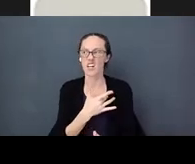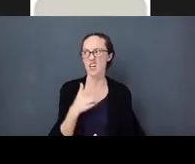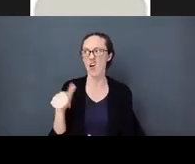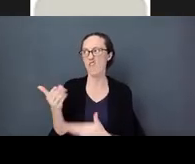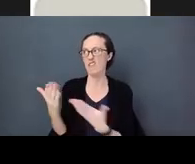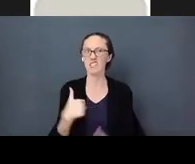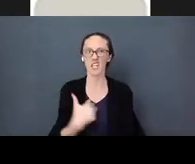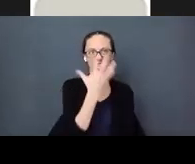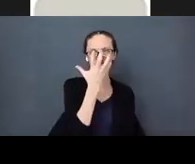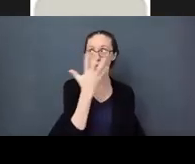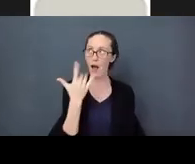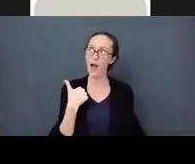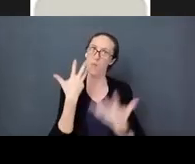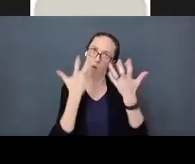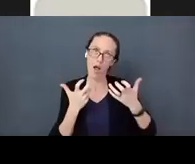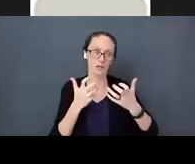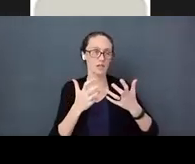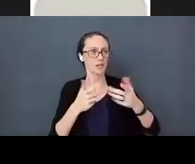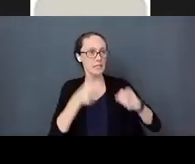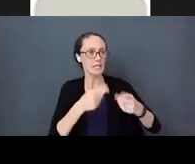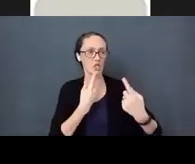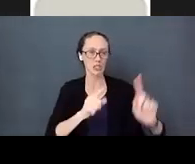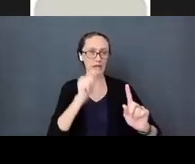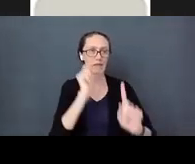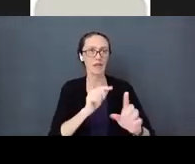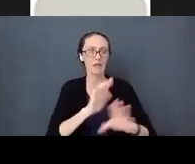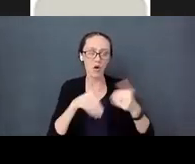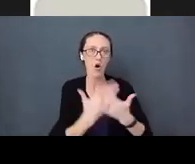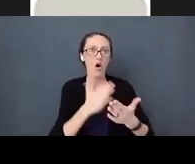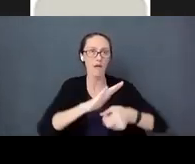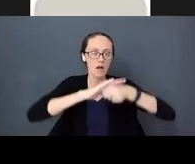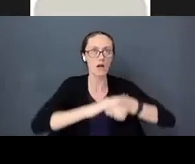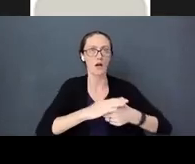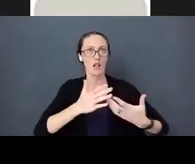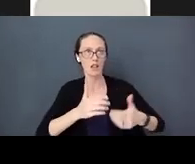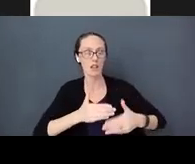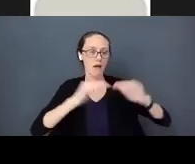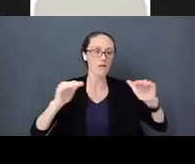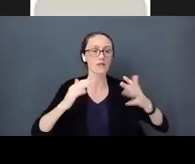achieve what they want. Their cortisol energy is high, their energy is going to that one task.